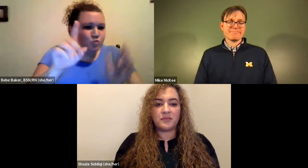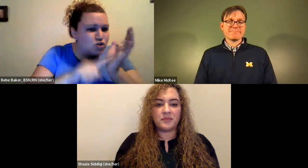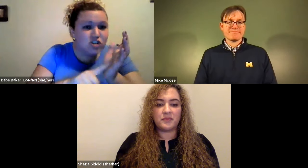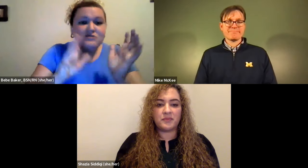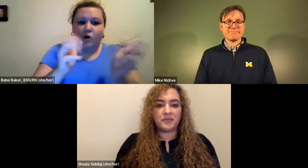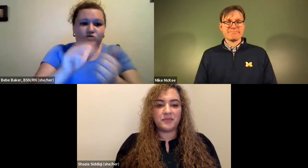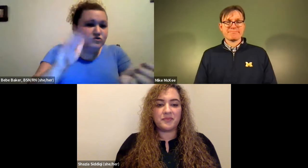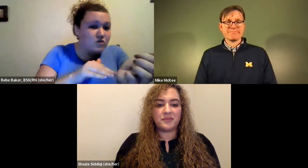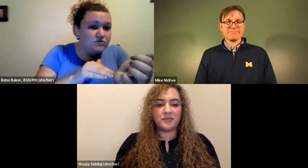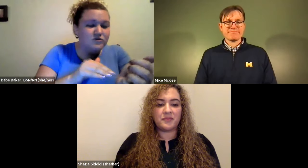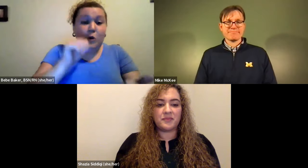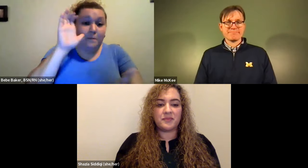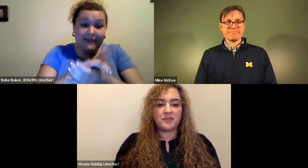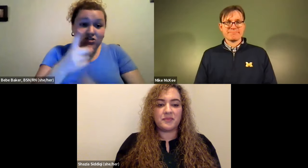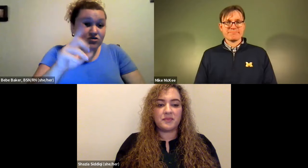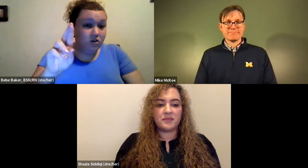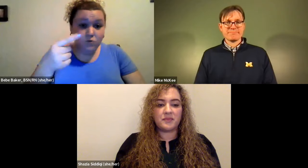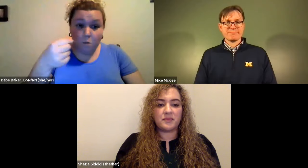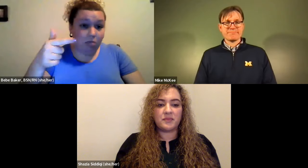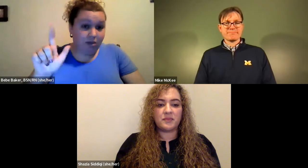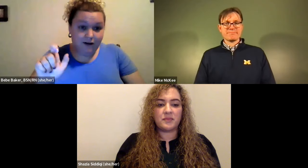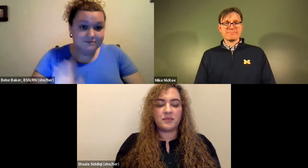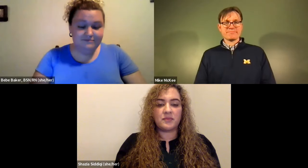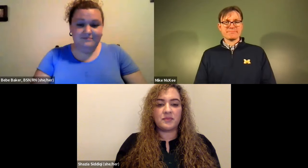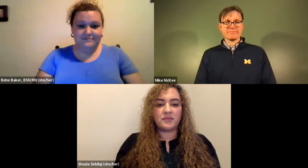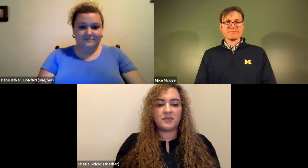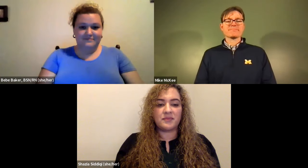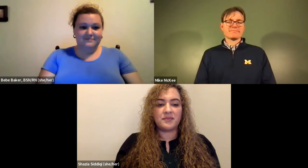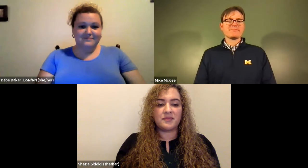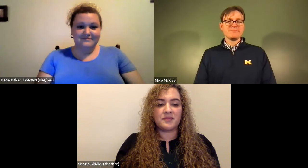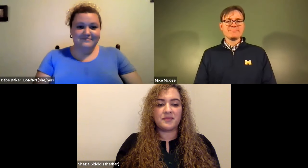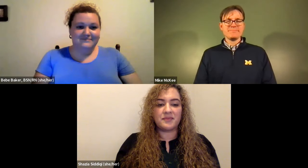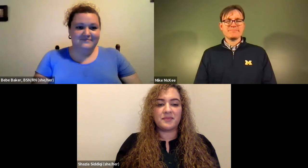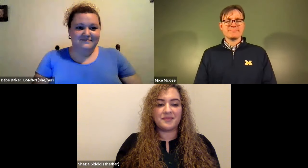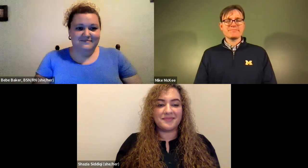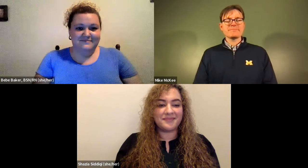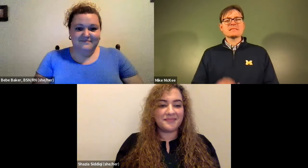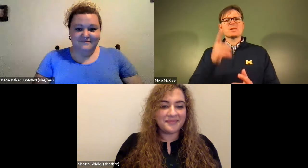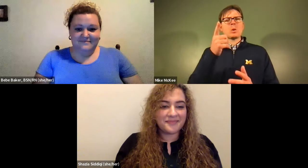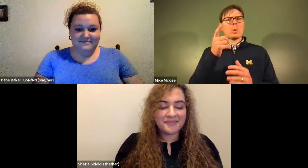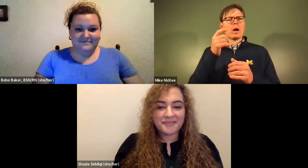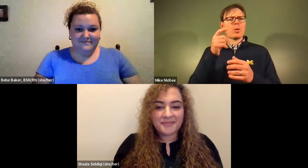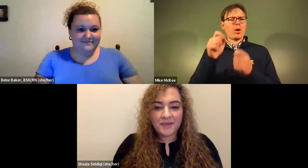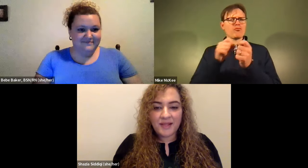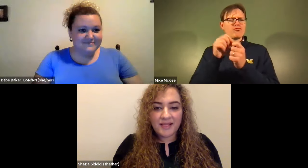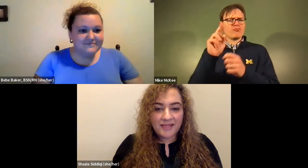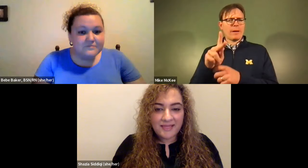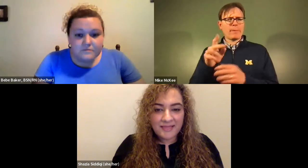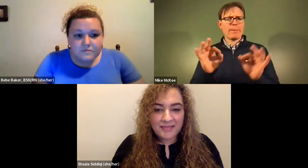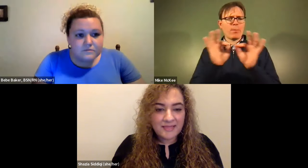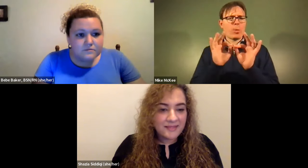Cristine Saunders: Some from the US can be okay, so do some research and talk with your doctor, as opposed to believing everything you see on Google.